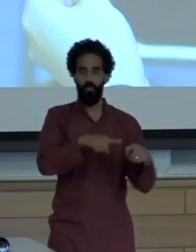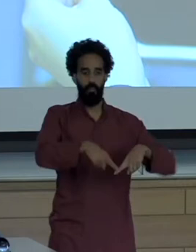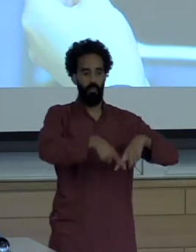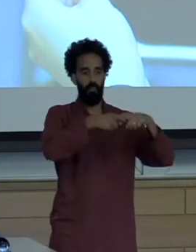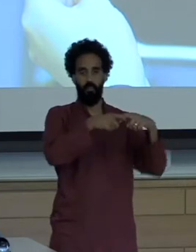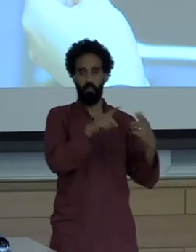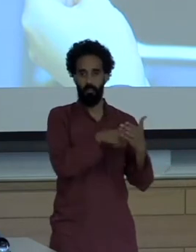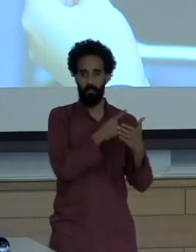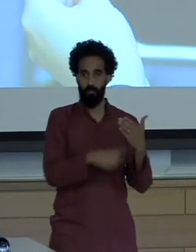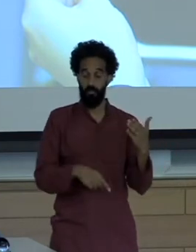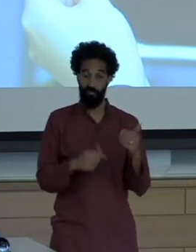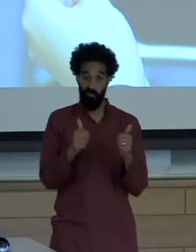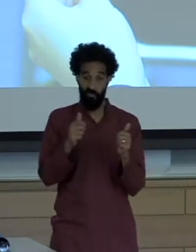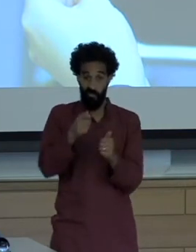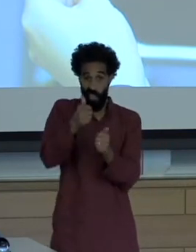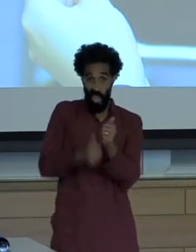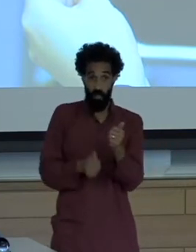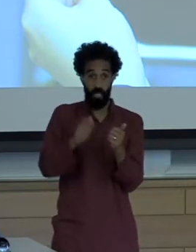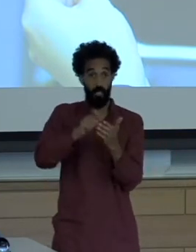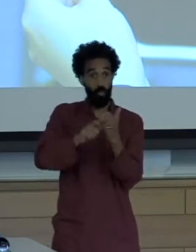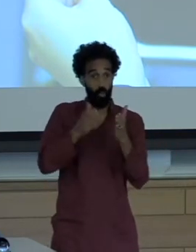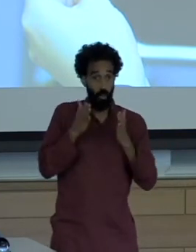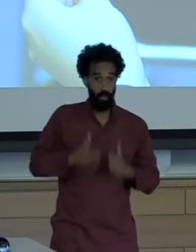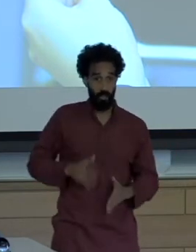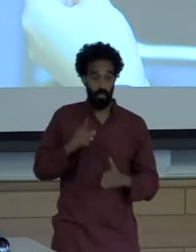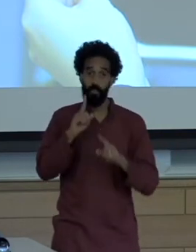Interviewed over these years told me at some point the same story